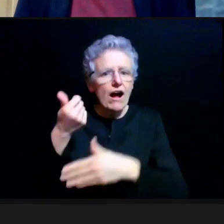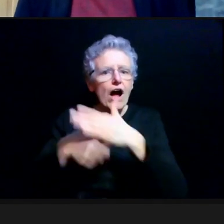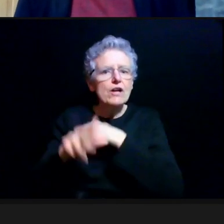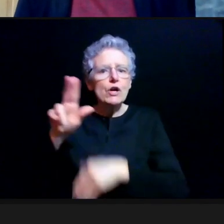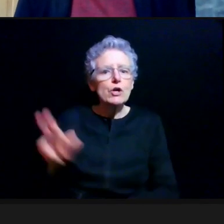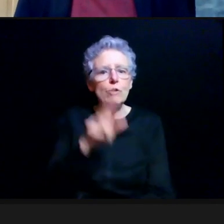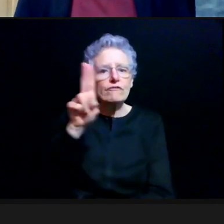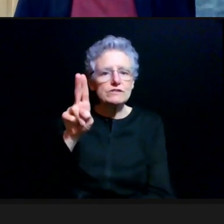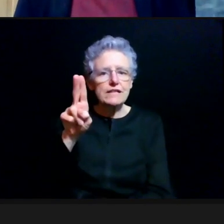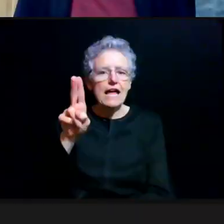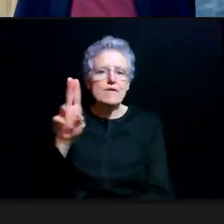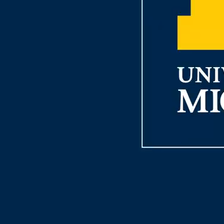So thanks very much and Go Blue!